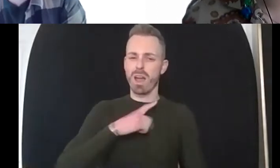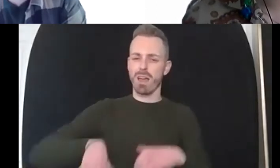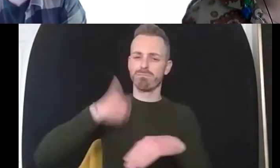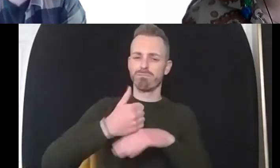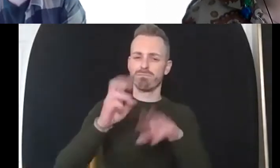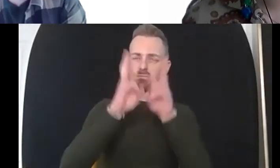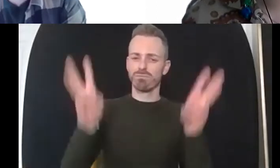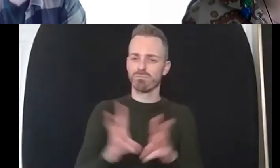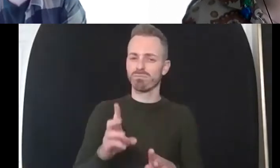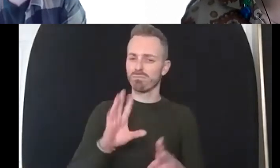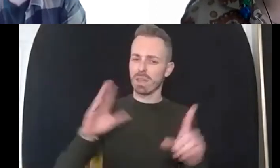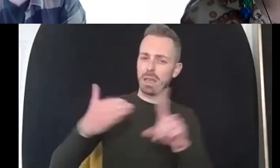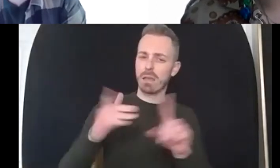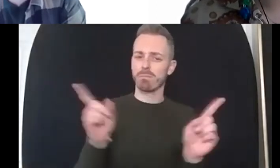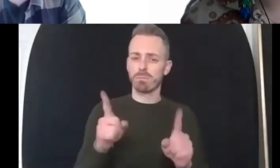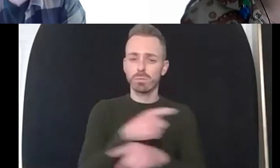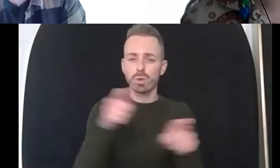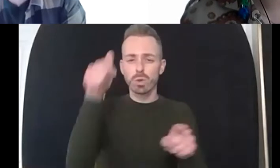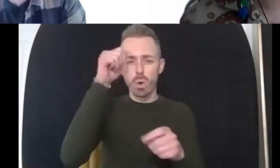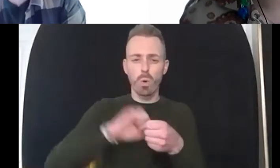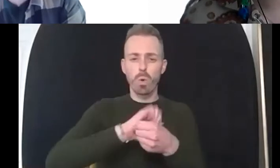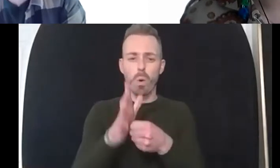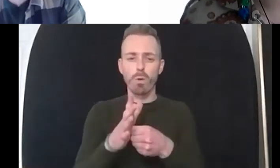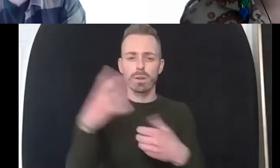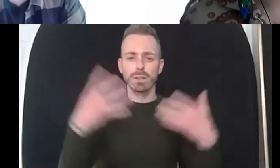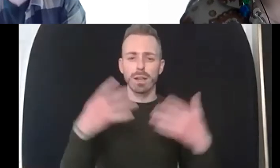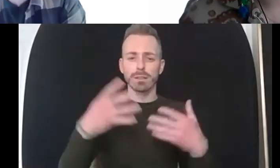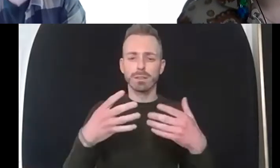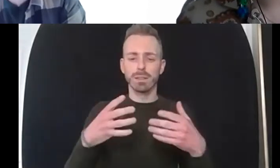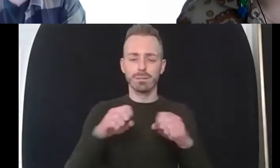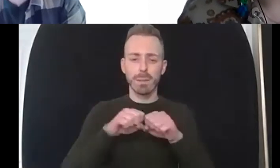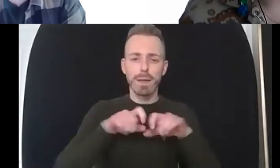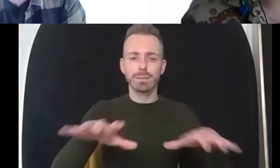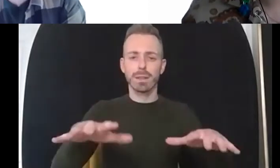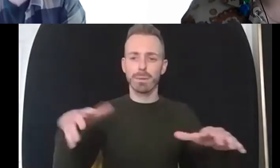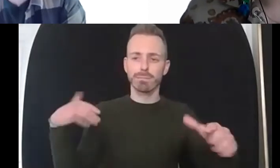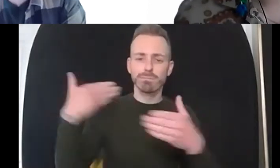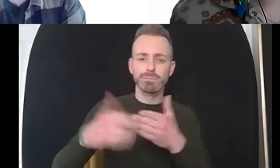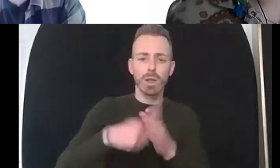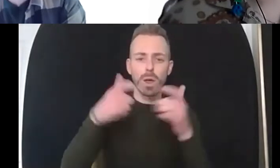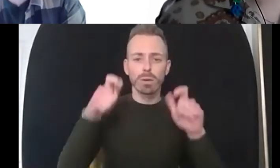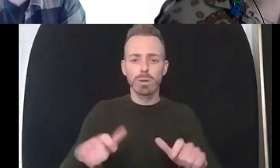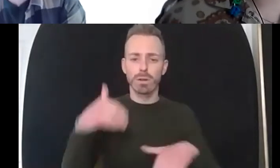they covered 19 pandemic and the lockdown impacted everybody's mental health but we found through our